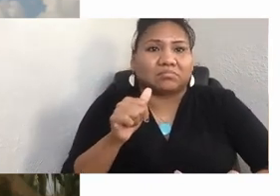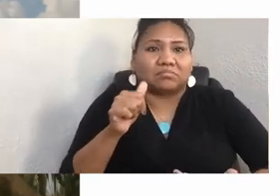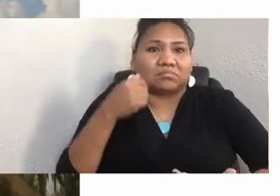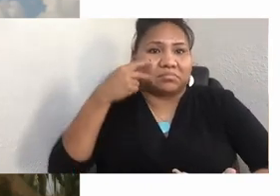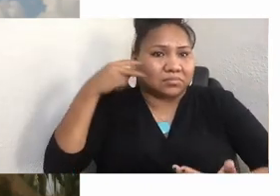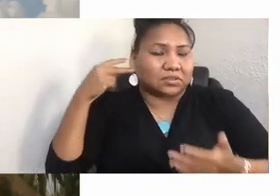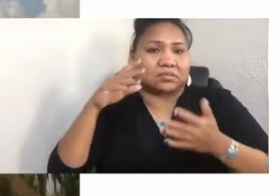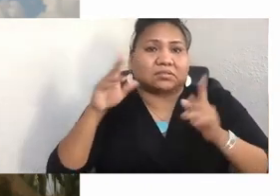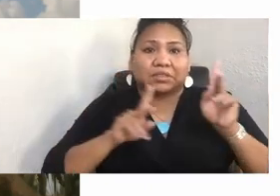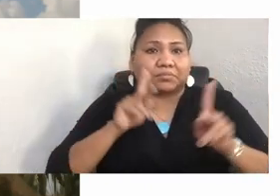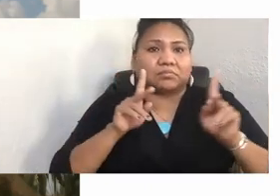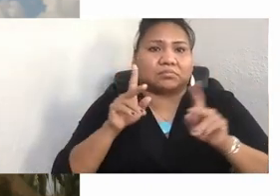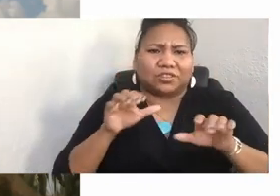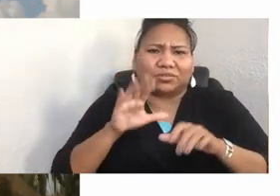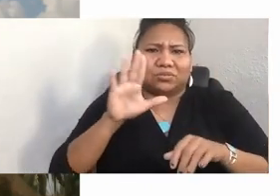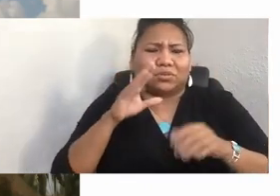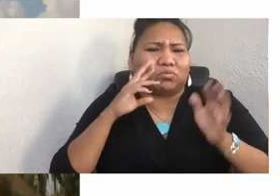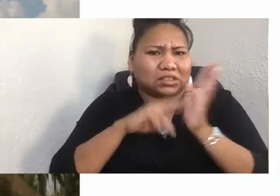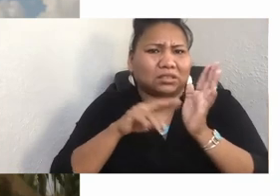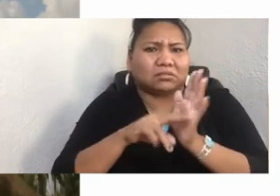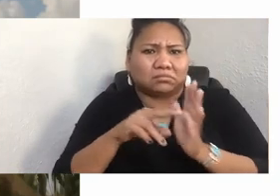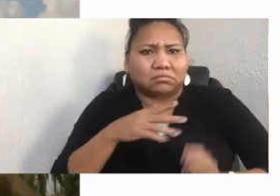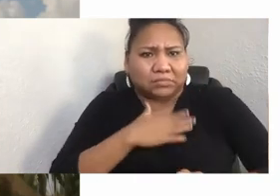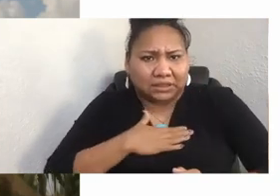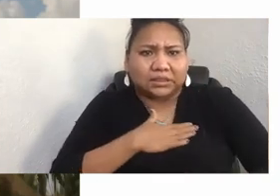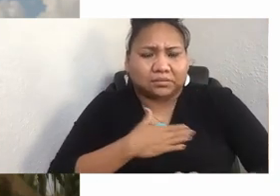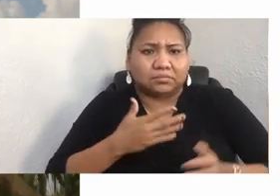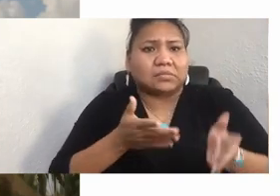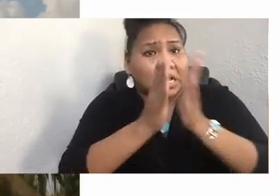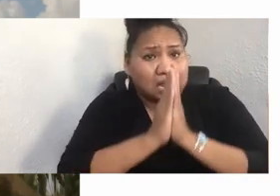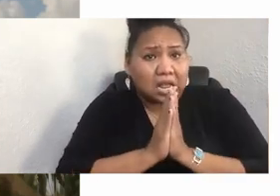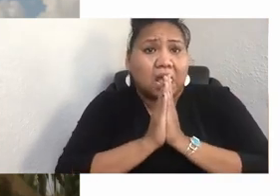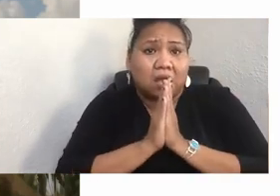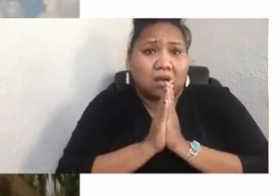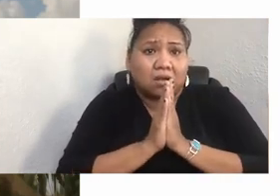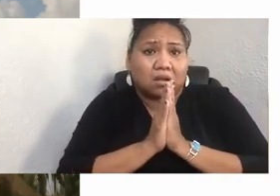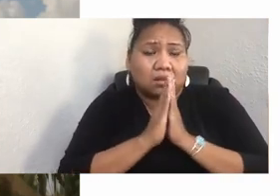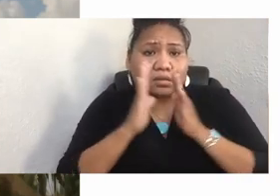I think that asking Native peoples everything forces us to relive this trauma. And I think it's taxing.